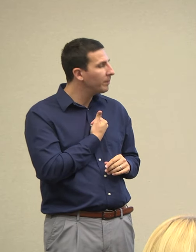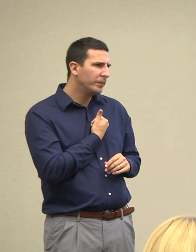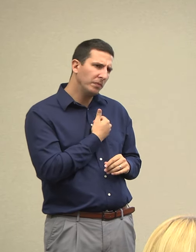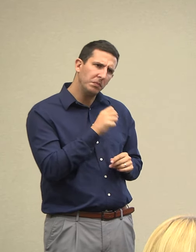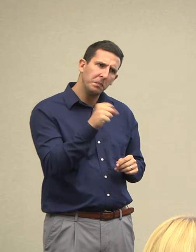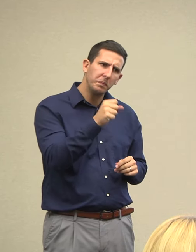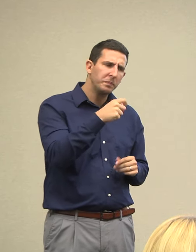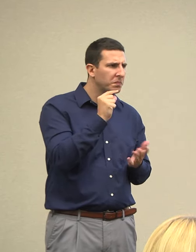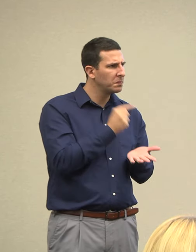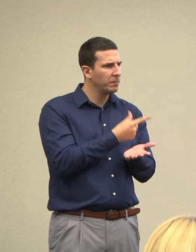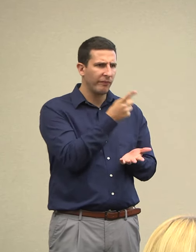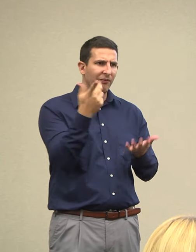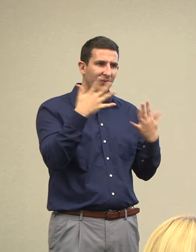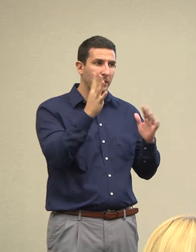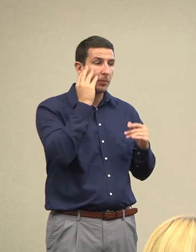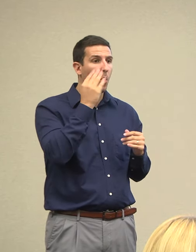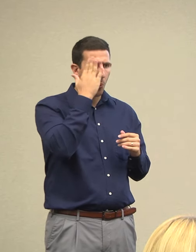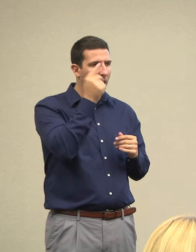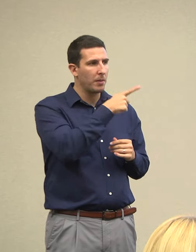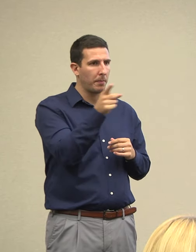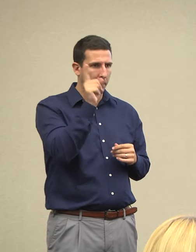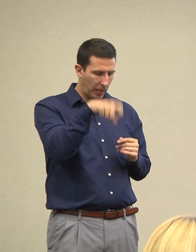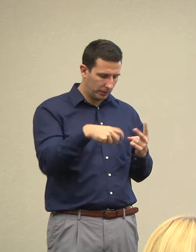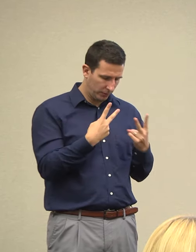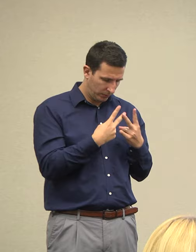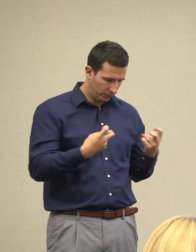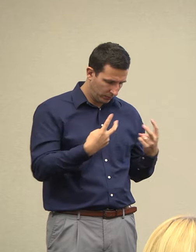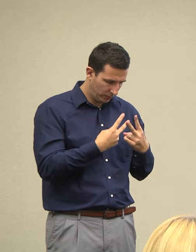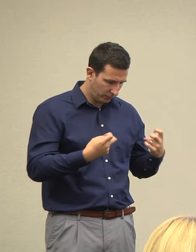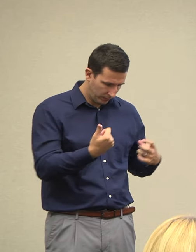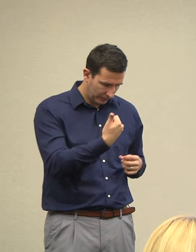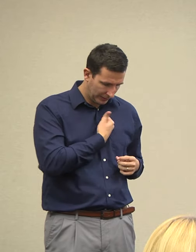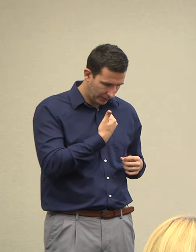different services that we offer with the Office of Behavioral Health to